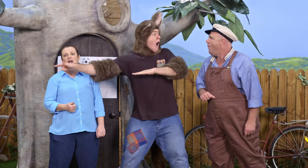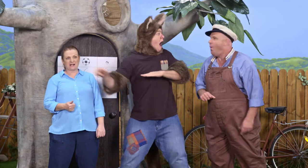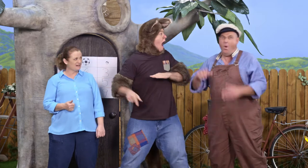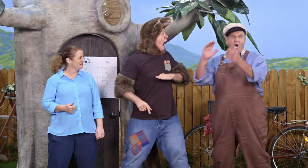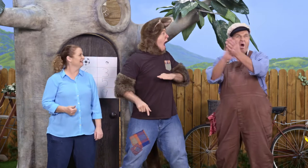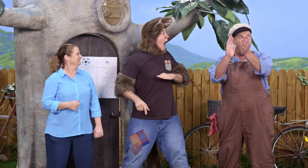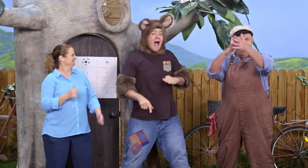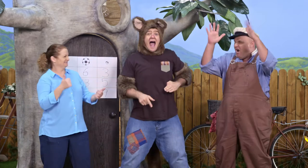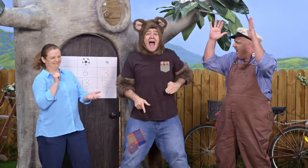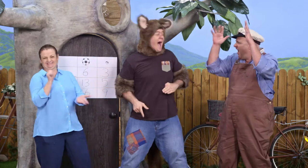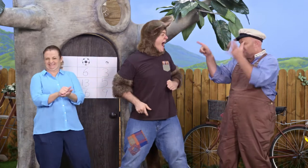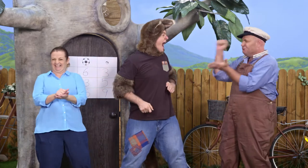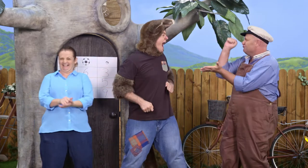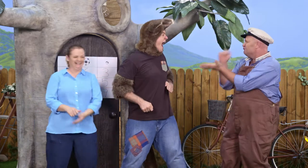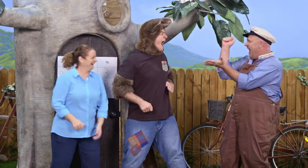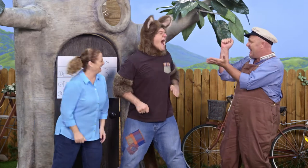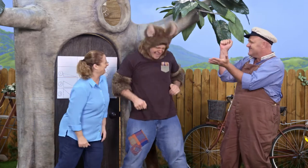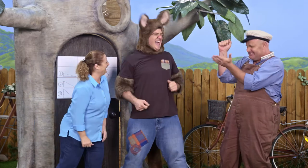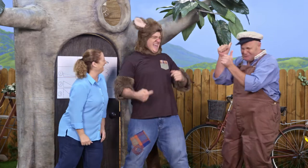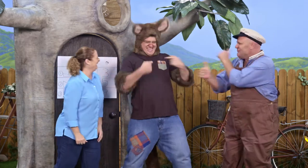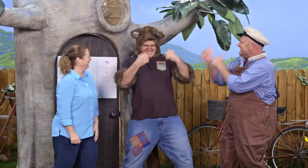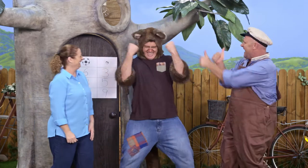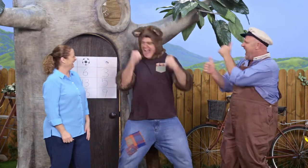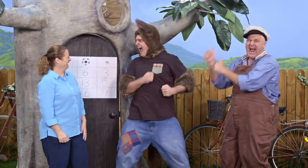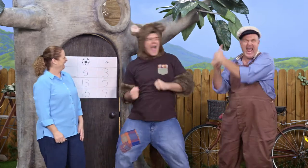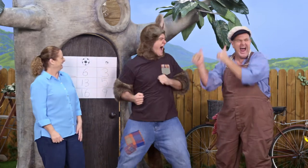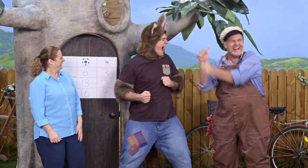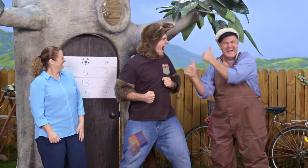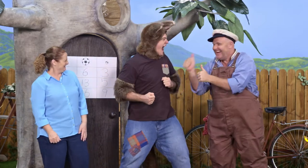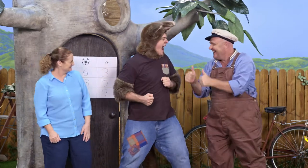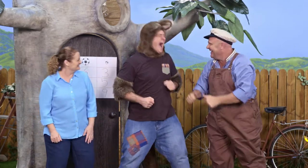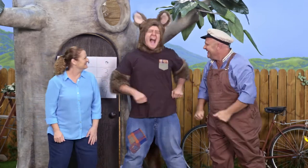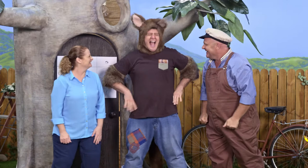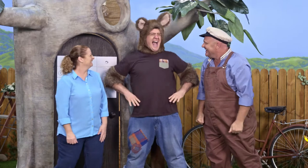That's right, Possum! Well done! Well done! Yeah!